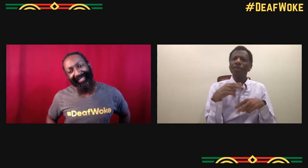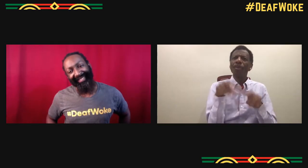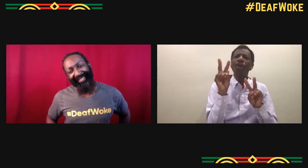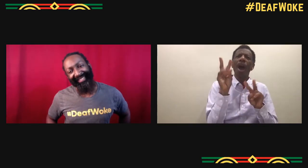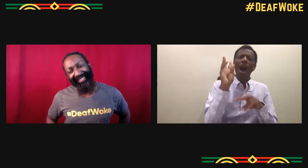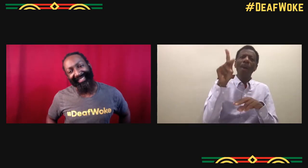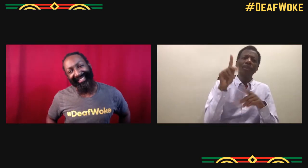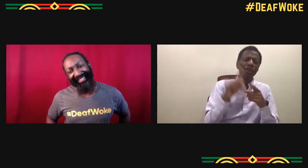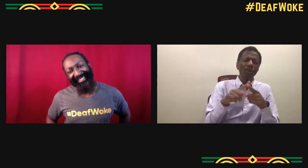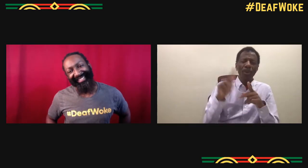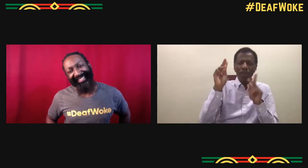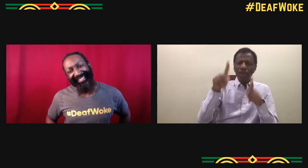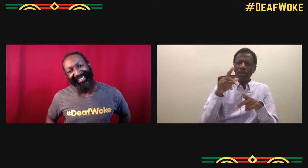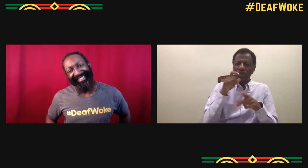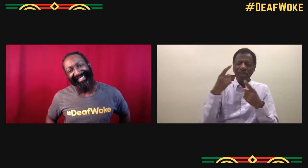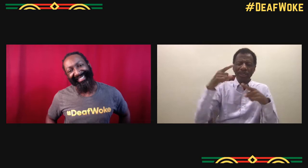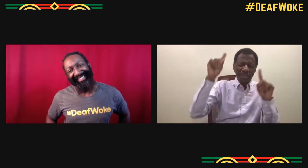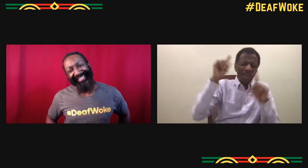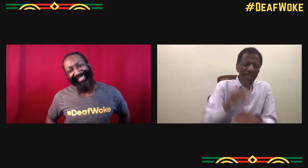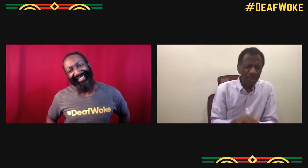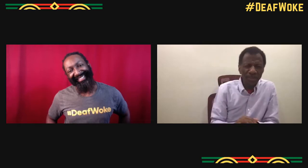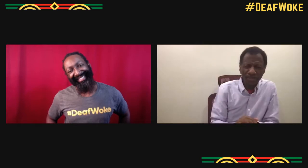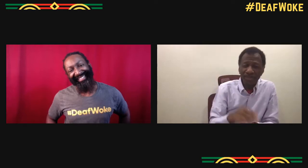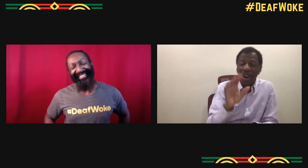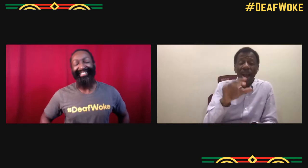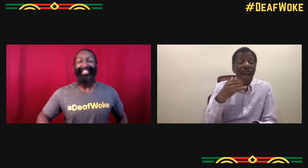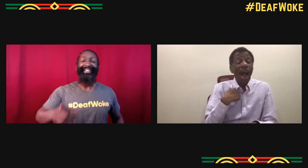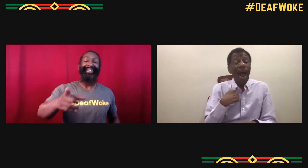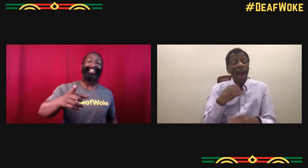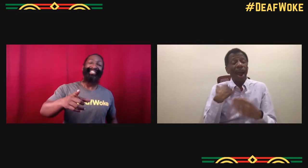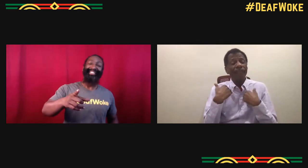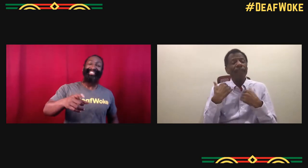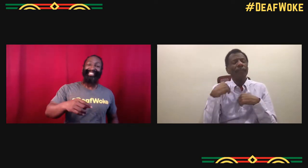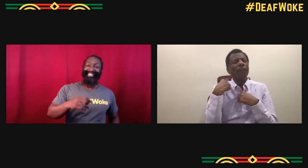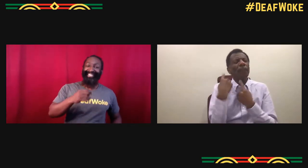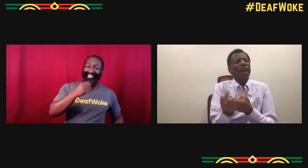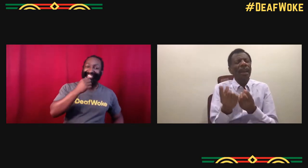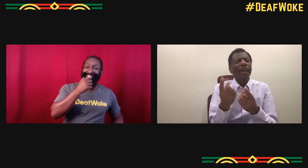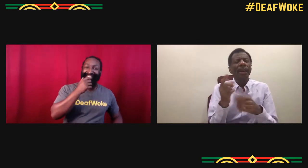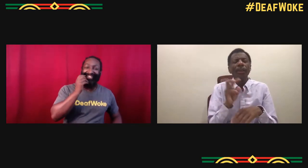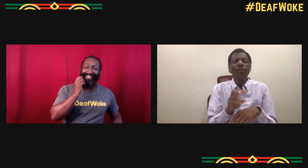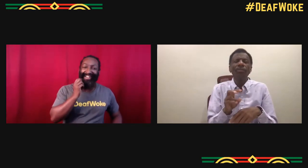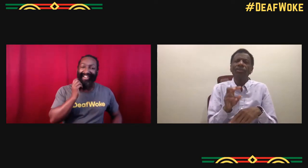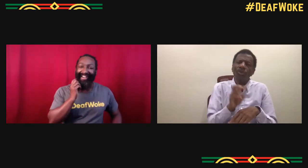I want people to get the opportunity to grow, to grow and be successful within our company.